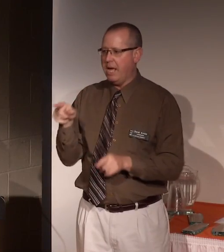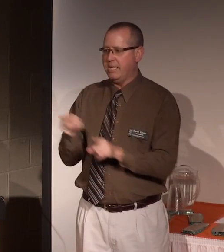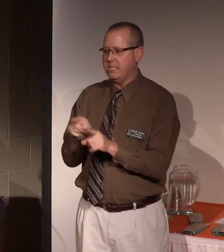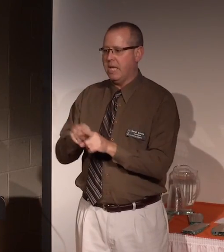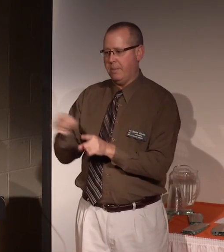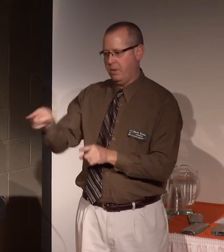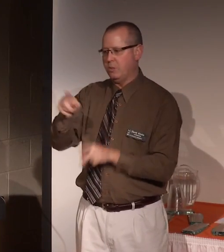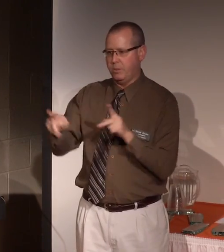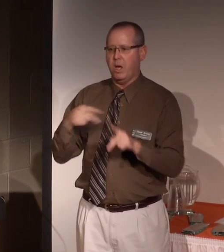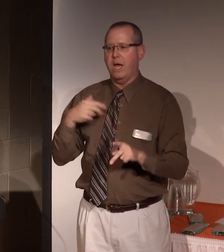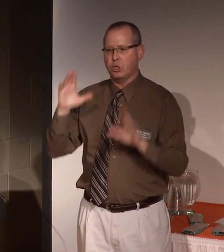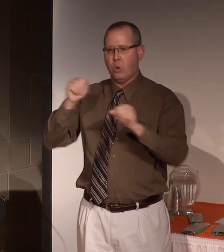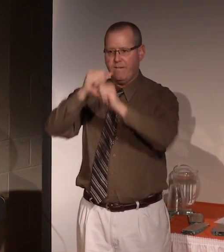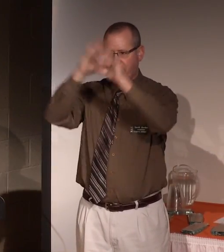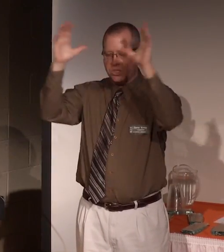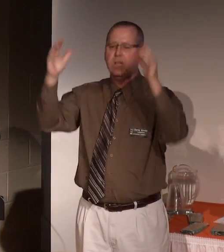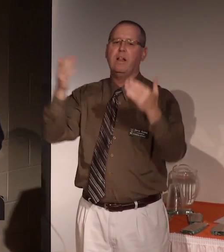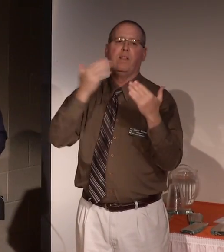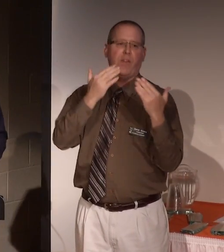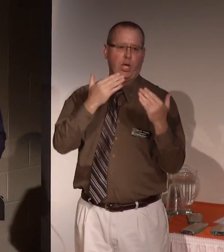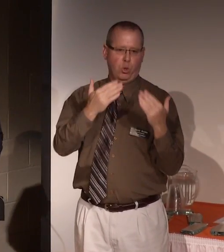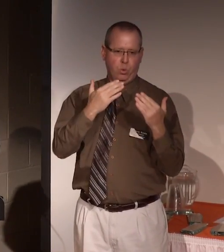vision. Thank you.